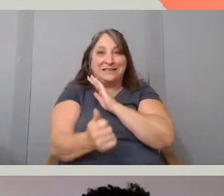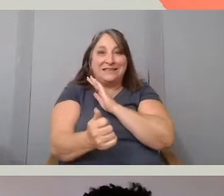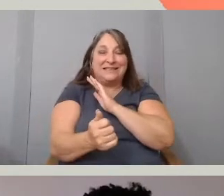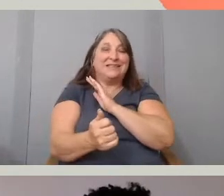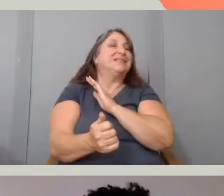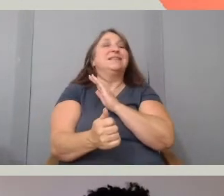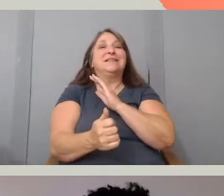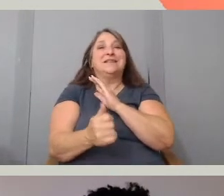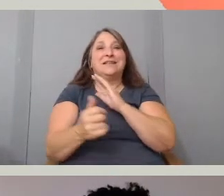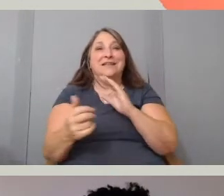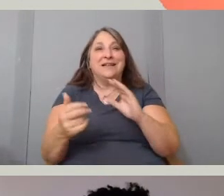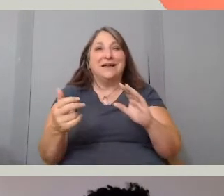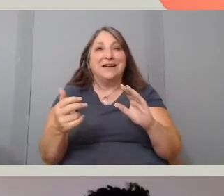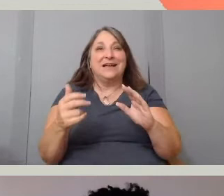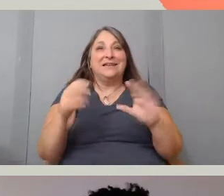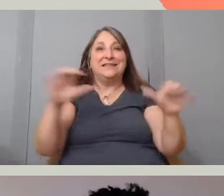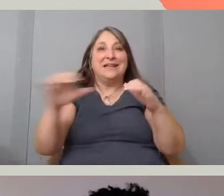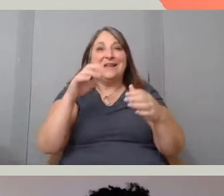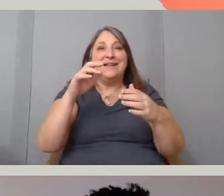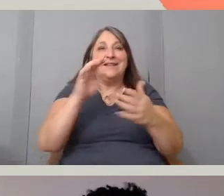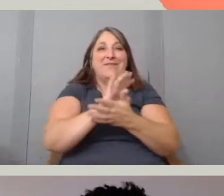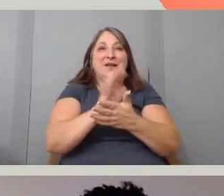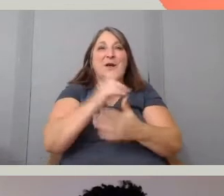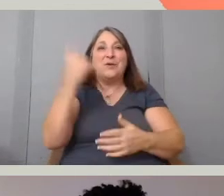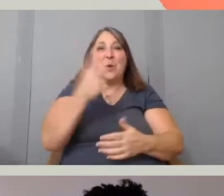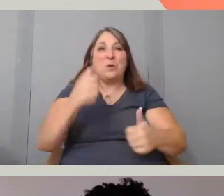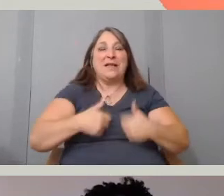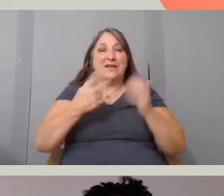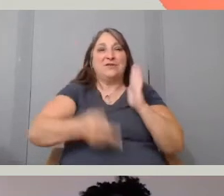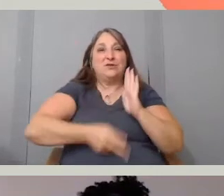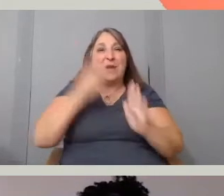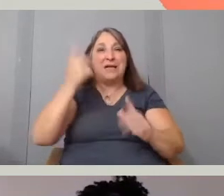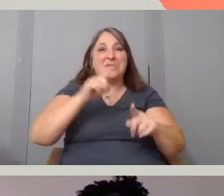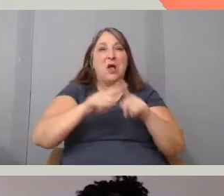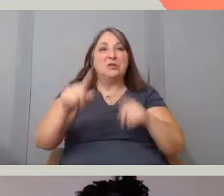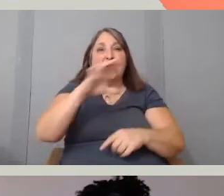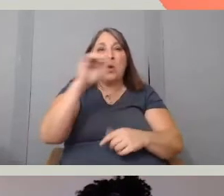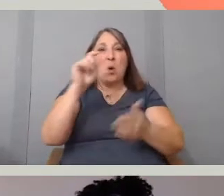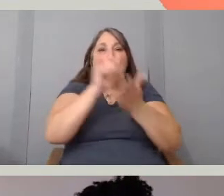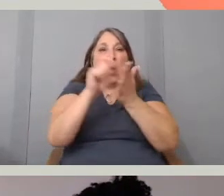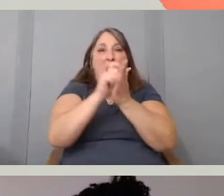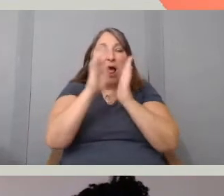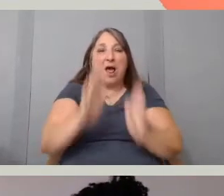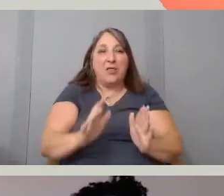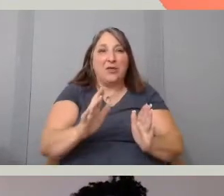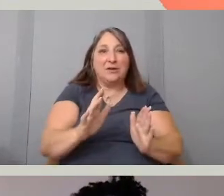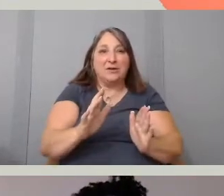You Only Live Twice. Also co-authorship was at DeLanda literally,